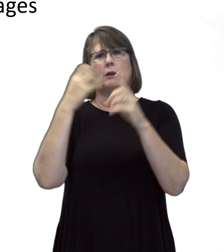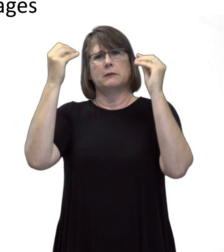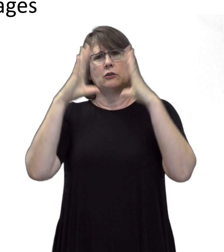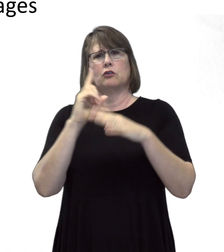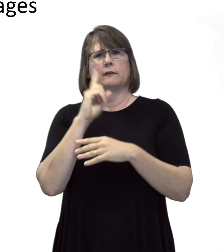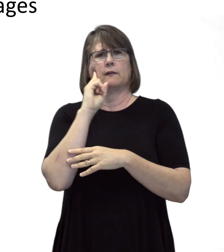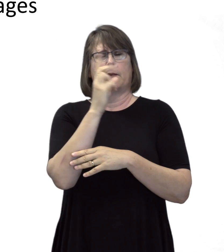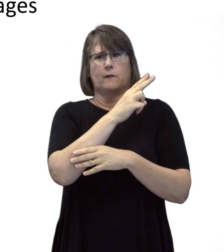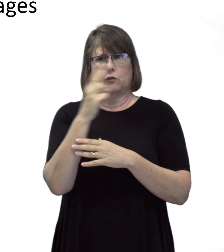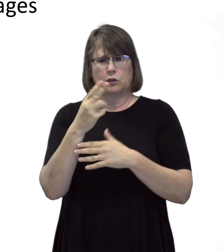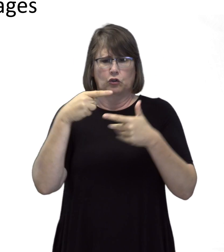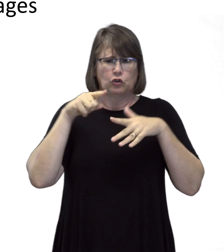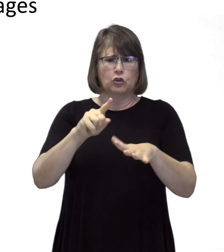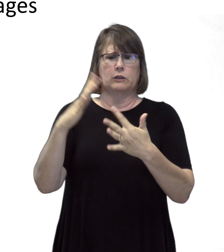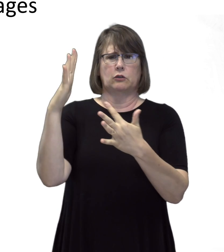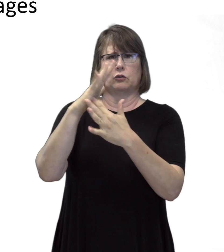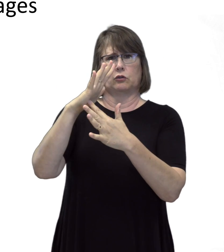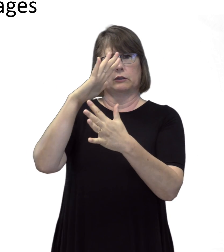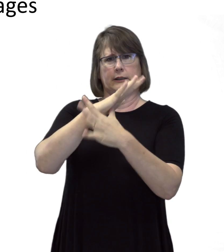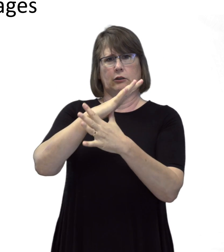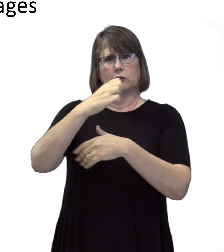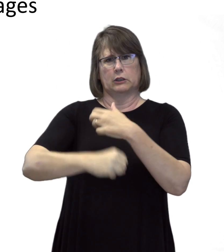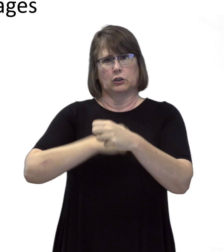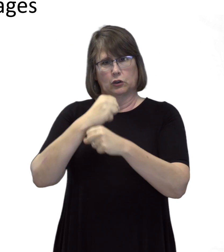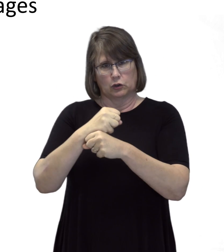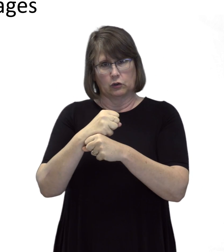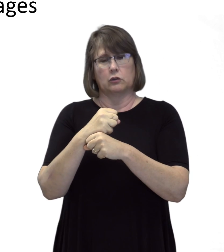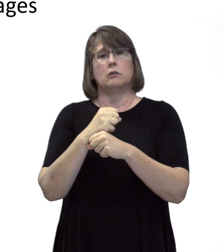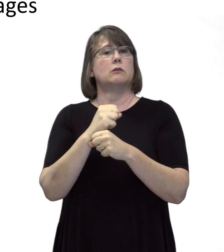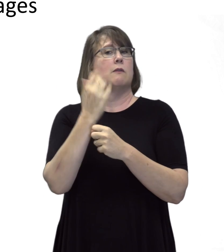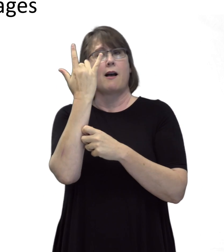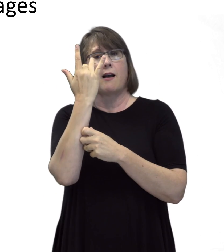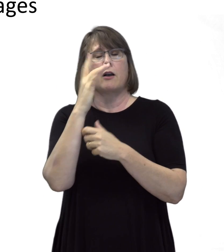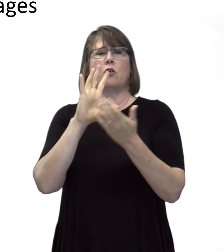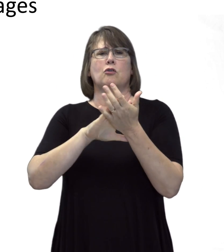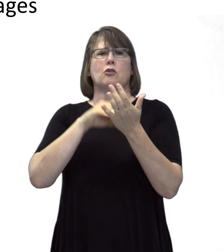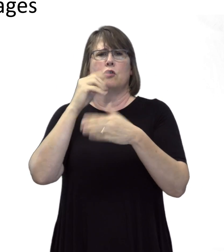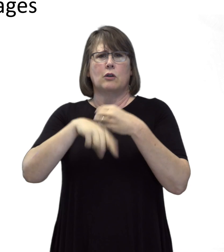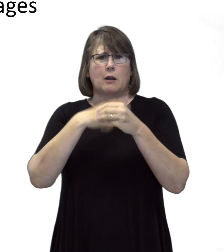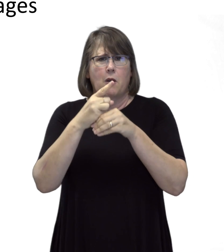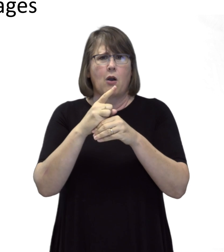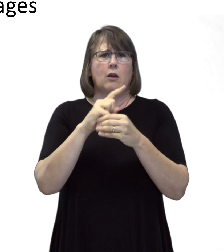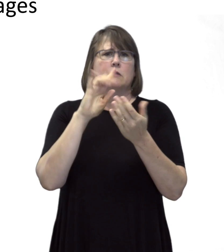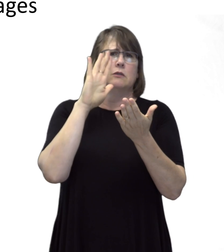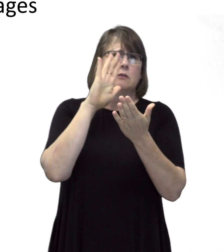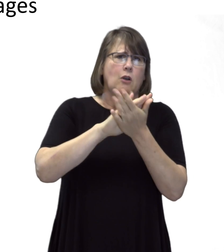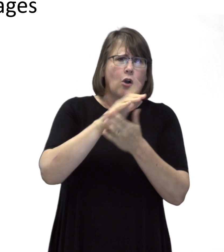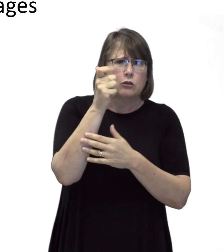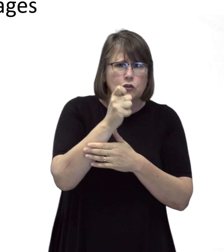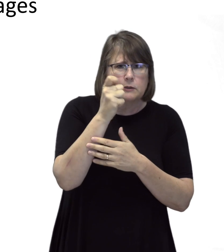from a teacher of deaf/hard of hearing in their junior and senior years when they need to learn about scholarships,